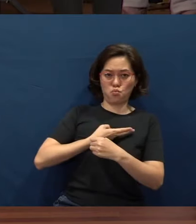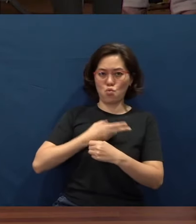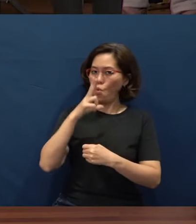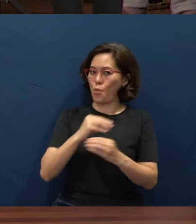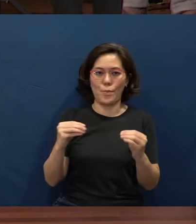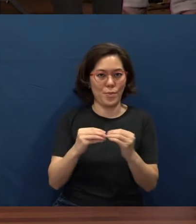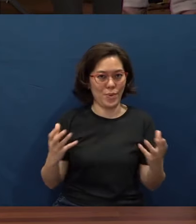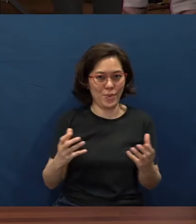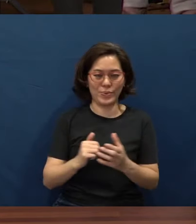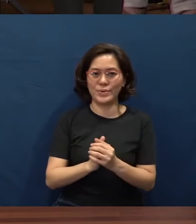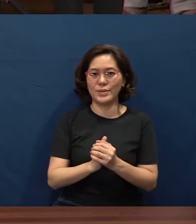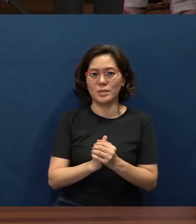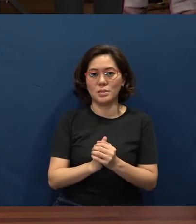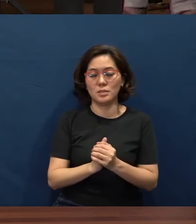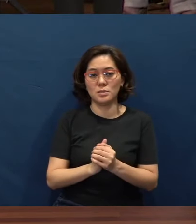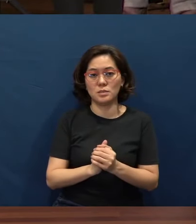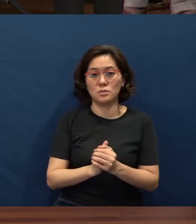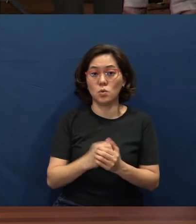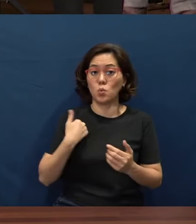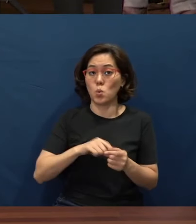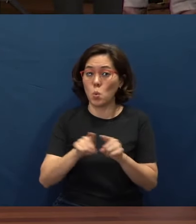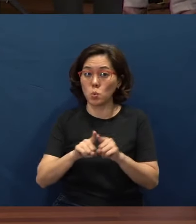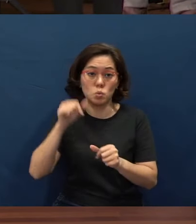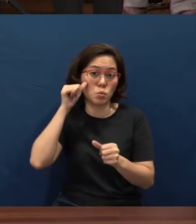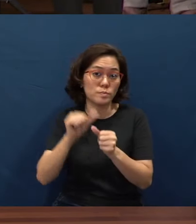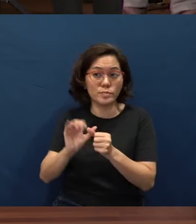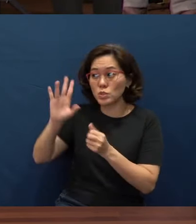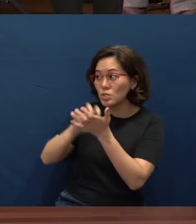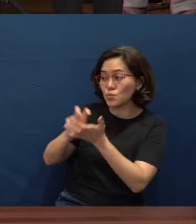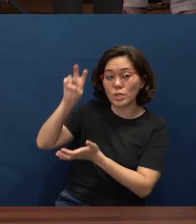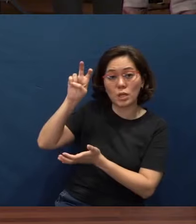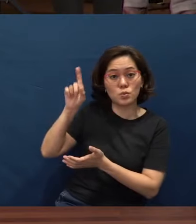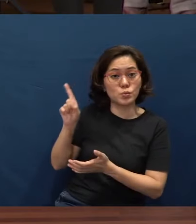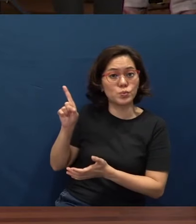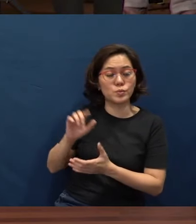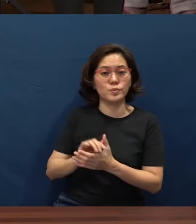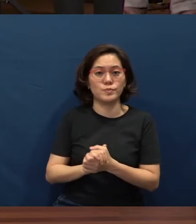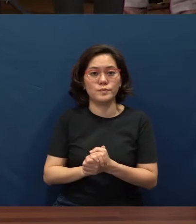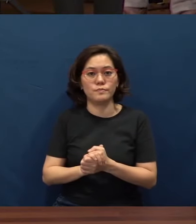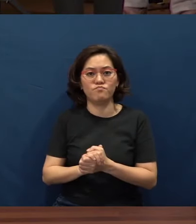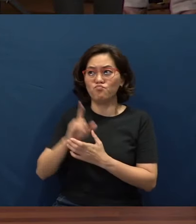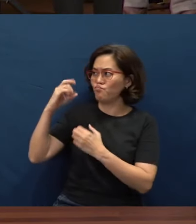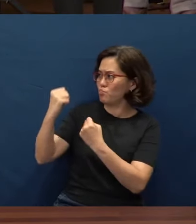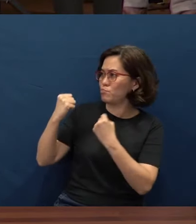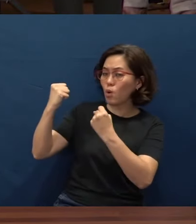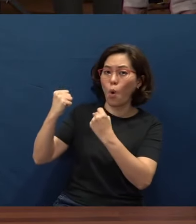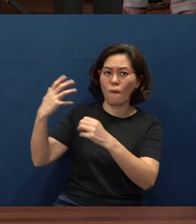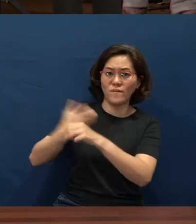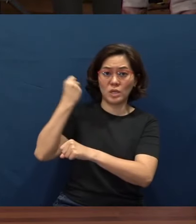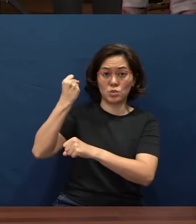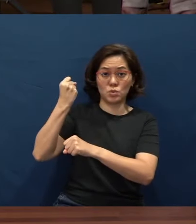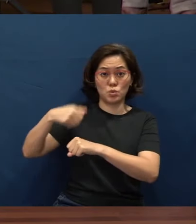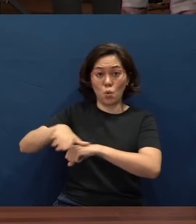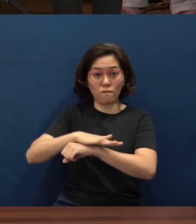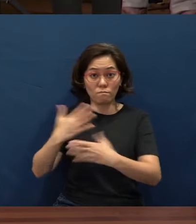We also remember His resurrection, His power and victory over death,